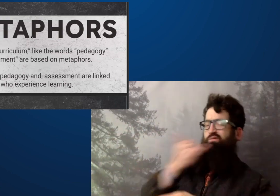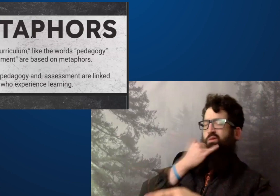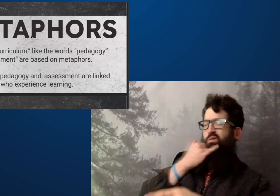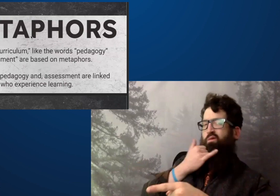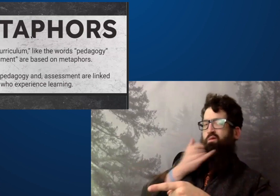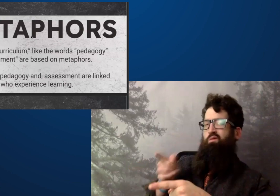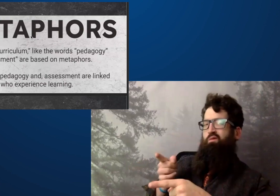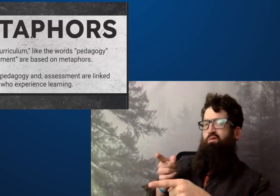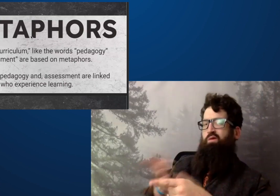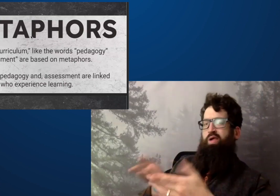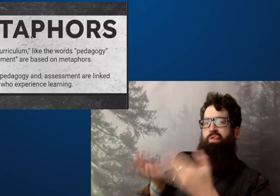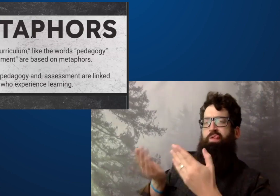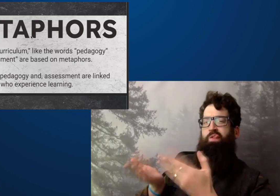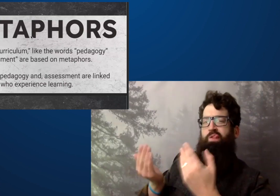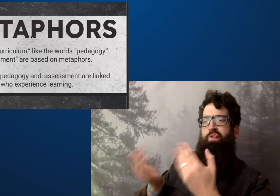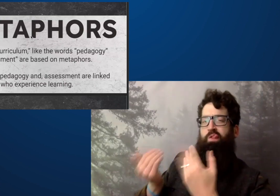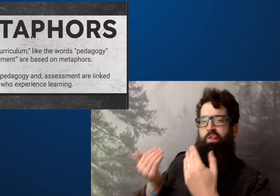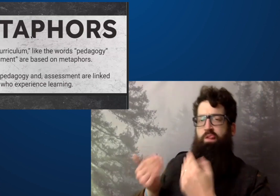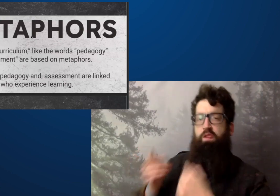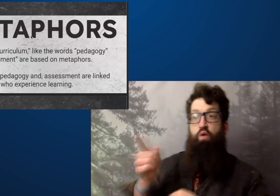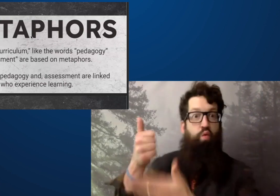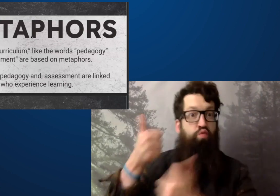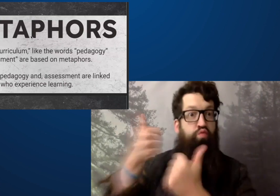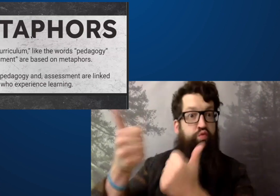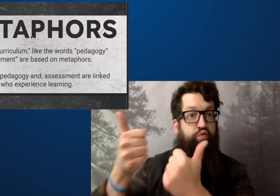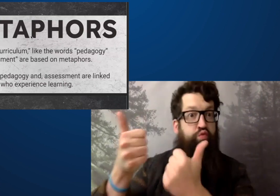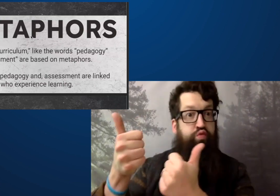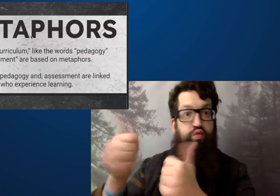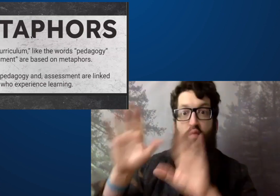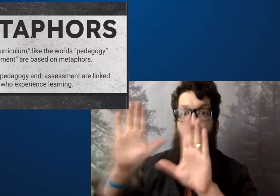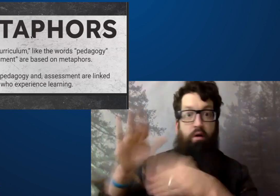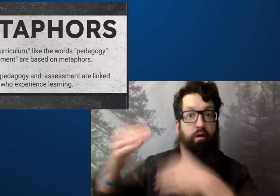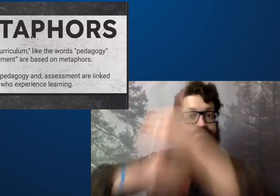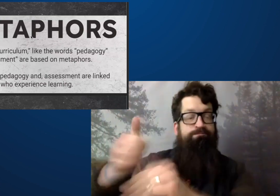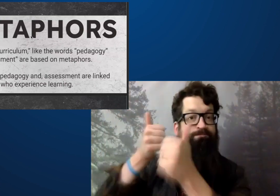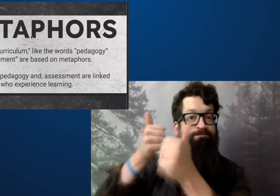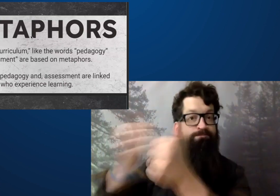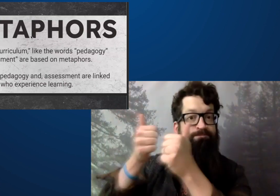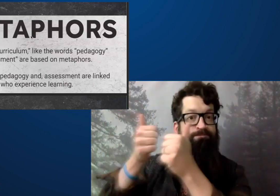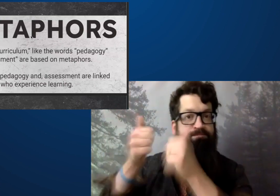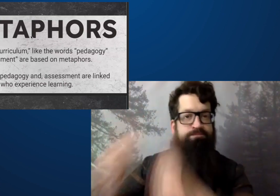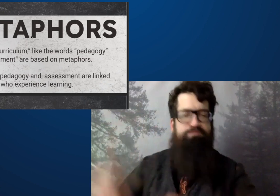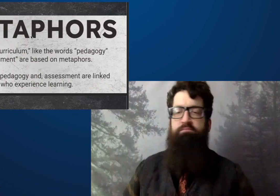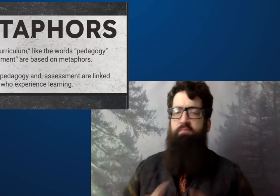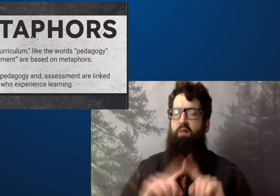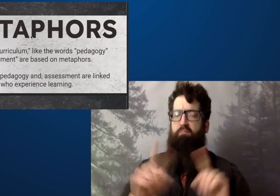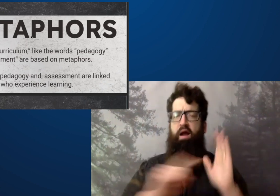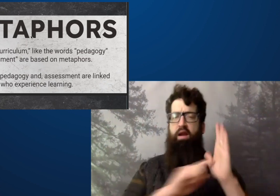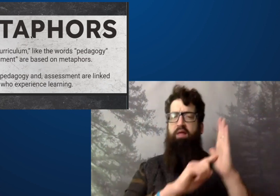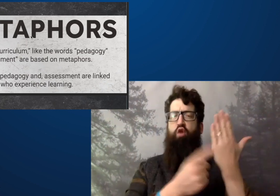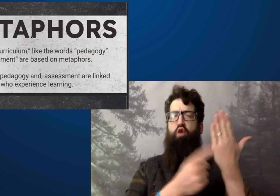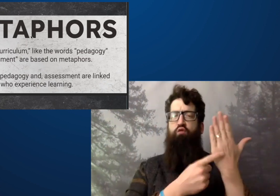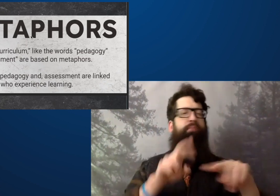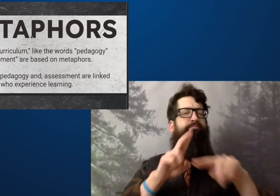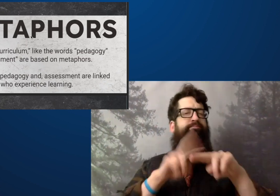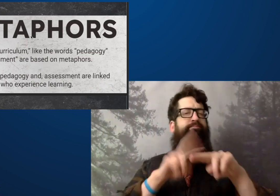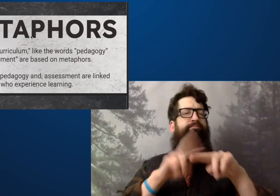like an apprentice or apprenticeship role, where the instructor sits next to the student and encourages them to gain more knowledge.